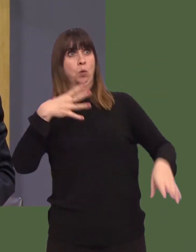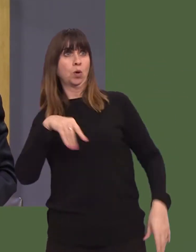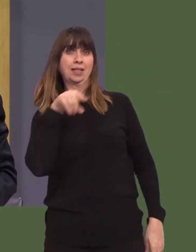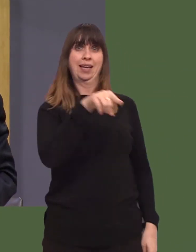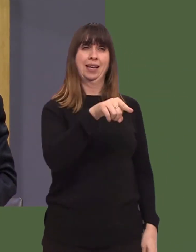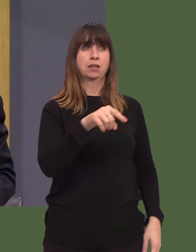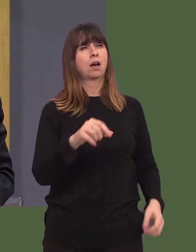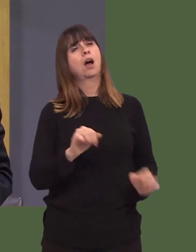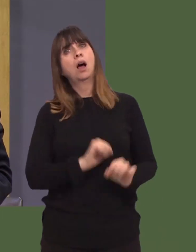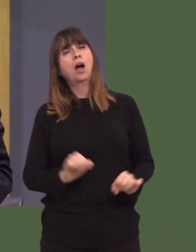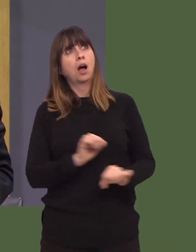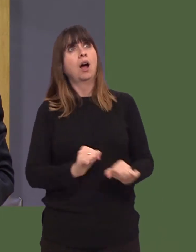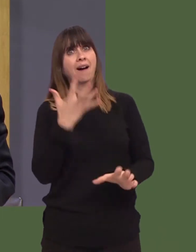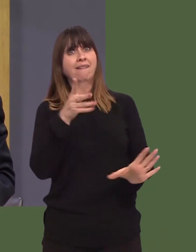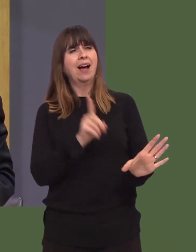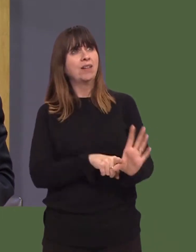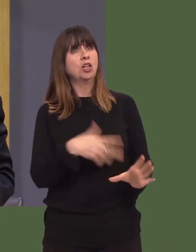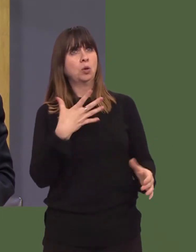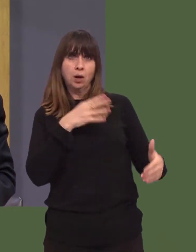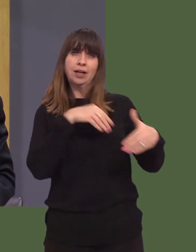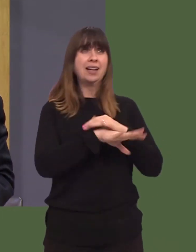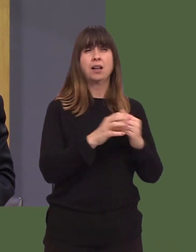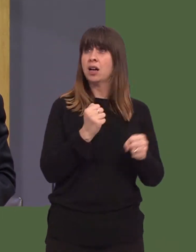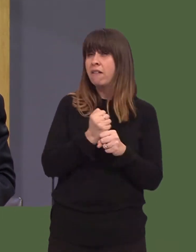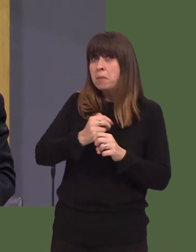Can you therefore indicate whether there are any Government plans to help councils like